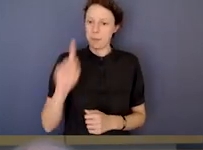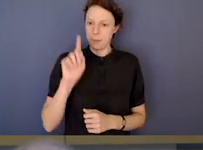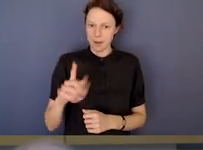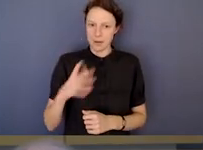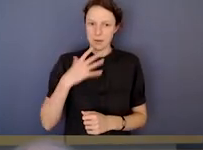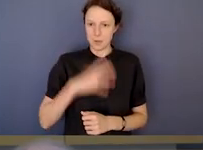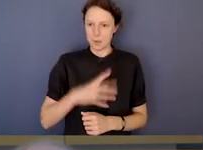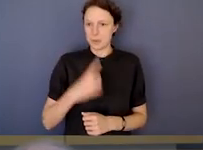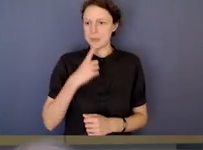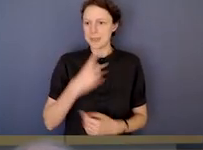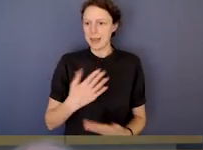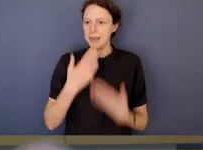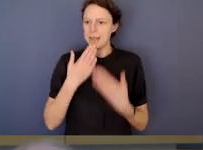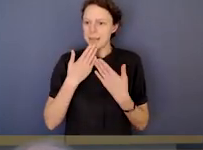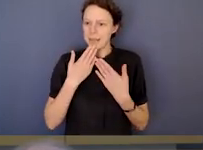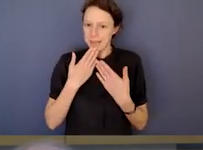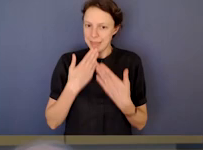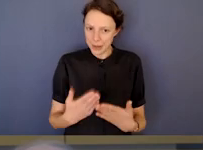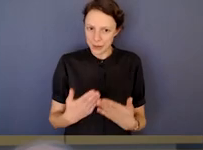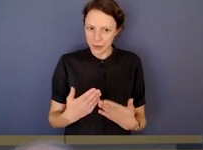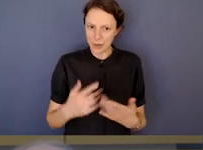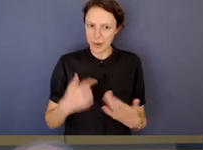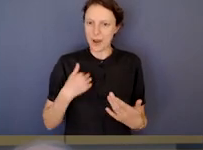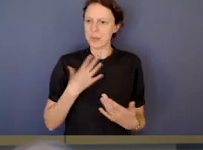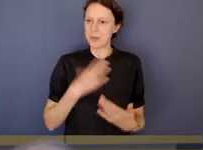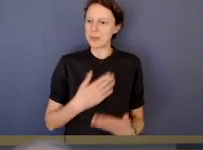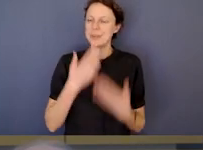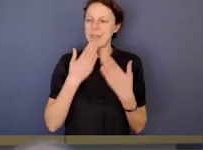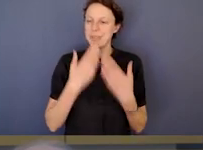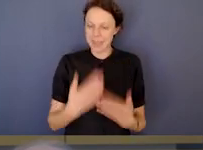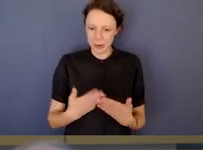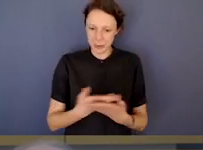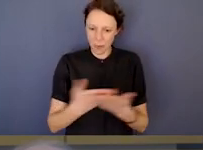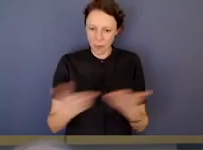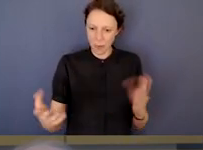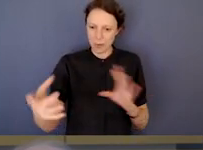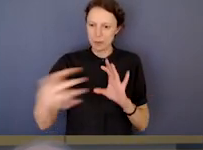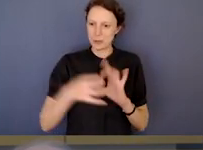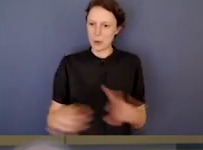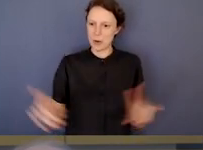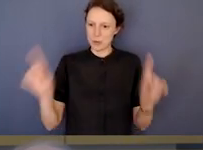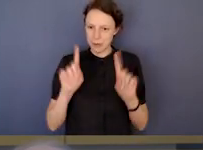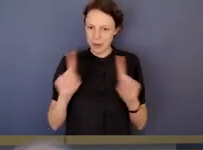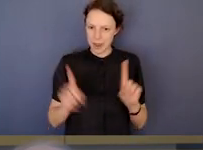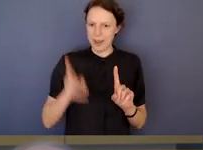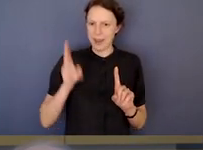But I'd just like everybody to thank us for joining. Oh, sorry. I'd like to thank you all for joining us today